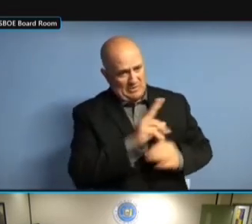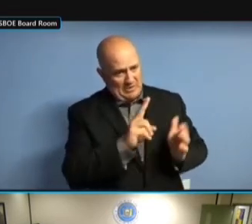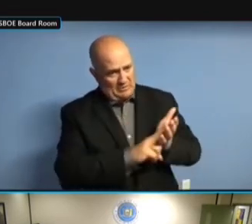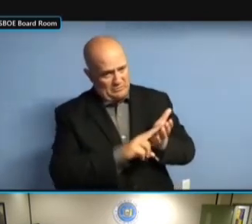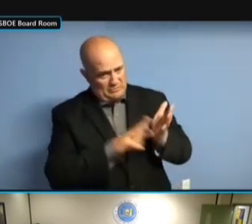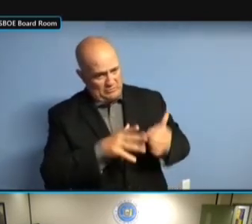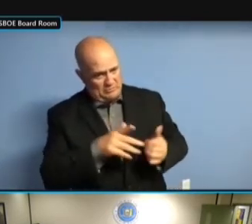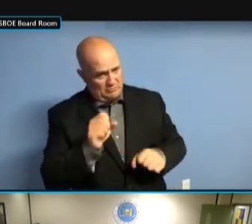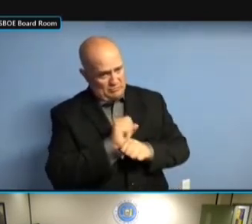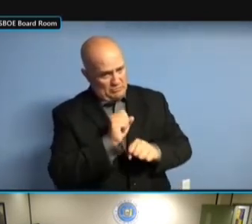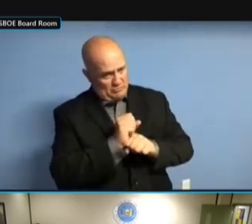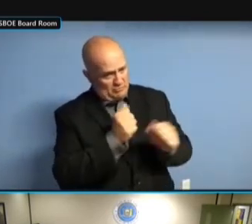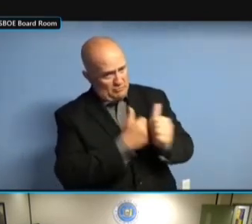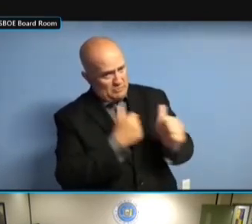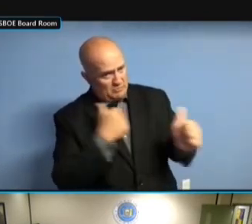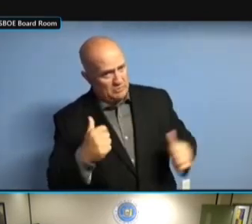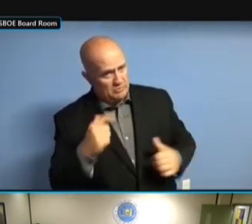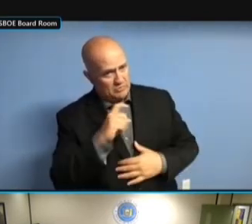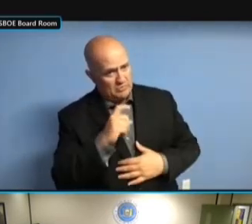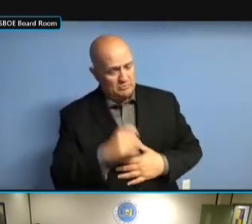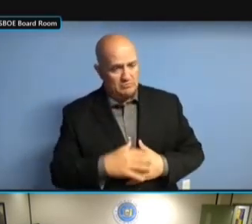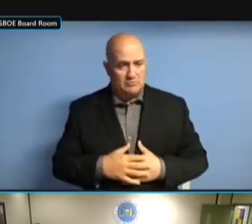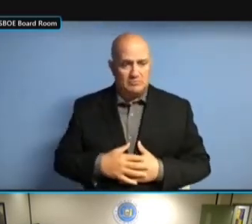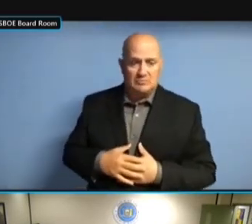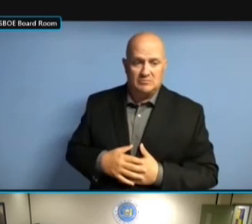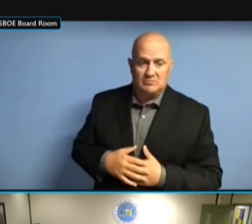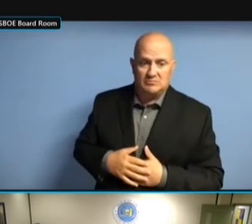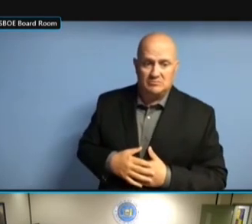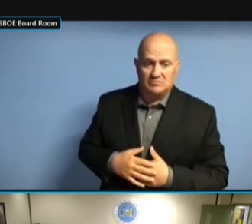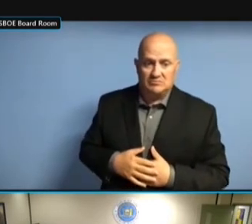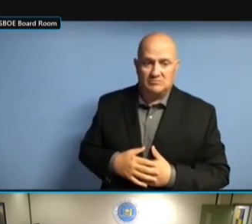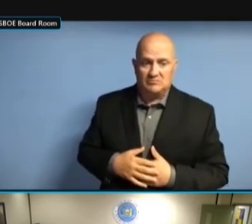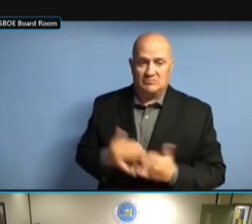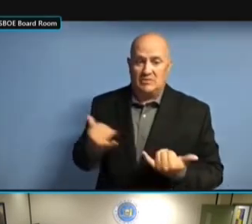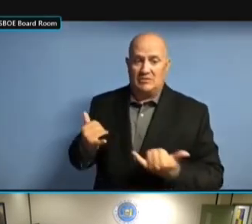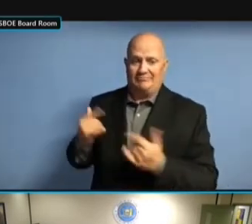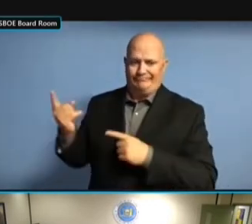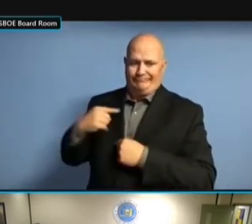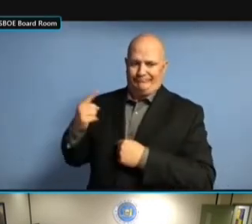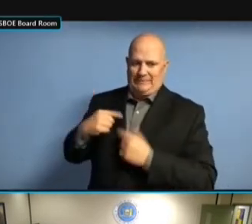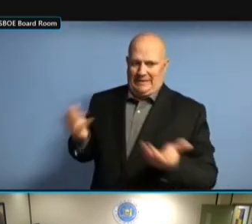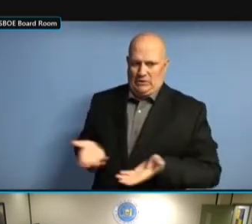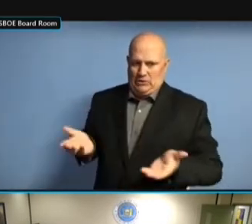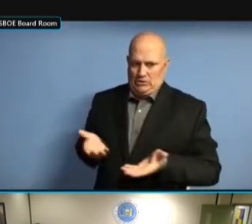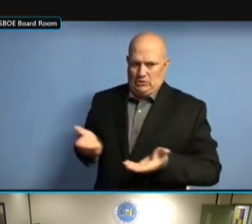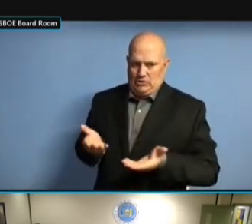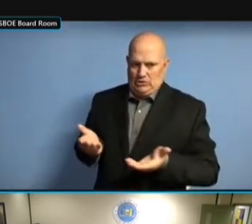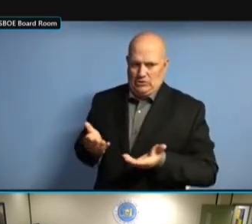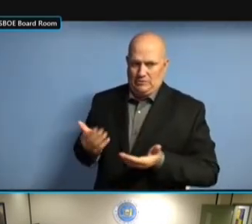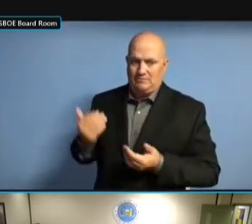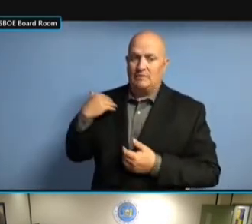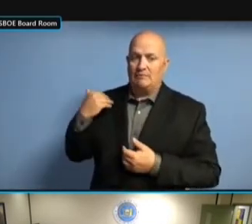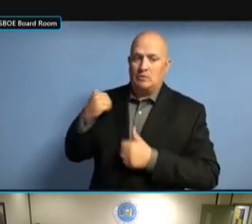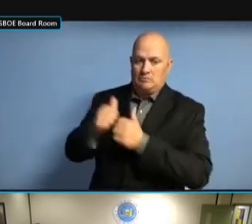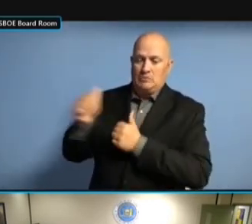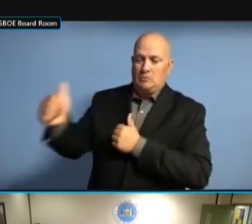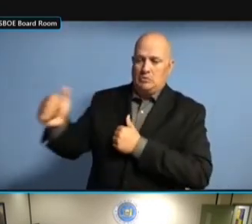IN-OFFICE CONTRACTORS? >> THEY ARE CURRENTLY IN-OFFICE. THEY ARE CURRENTLY IN-OFFICE. THEY ARE CURRENTLY IN-OFFICE. THEY THEY ARE CURRENTLY IN-OFFICE. THEY HAVE THEY ARE CURRENTLY IN-OFFICE. THEY HAVE WORKED THEY ARE CURRENTLY IN-OFFICE. THEY HAVE WORKED REMOTE, THEY ARE CURRENTLY IN-OFFICE. THEY HAVE WORKED REMOTE, WHEN THEY ARE CURRENTLY IN-OFFICE. THEY HAVE WORKED REMOTE, WHEN WE THEY HAVE WORKED REMOTE, WHEN WE THEY HAVE WORKED REMOTE, WHEN WE WENT THEY HAVE WORKED REMOTE, WHEN WE WENT THROUGH THEY HAVE WORKED REMOTE, WHEN WE WENT THROUGH WHAT THEY HAVE WORKED REMOTE, WHEN WE WENT THROUGH WHAT WE THEY HAVE WORKED REMOTE, WHEN WE WENT THROUGH WHAT WE DID WENT THROUGH WHAT WE DID WENT THROUGH WHAT WE DID PREVIOUSLY, WENT THROUGH WHAT WE DID PREVIOUSLY, MANY WENT THROUGH WHAT WE DID PREVIOUSLY, MANY OF